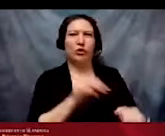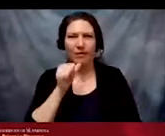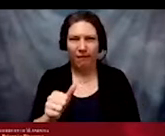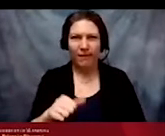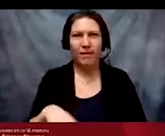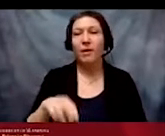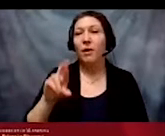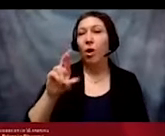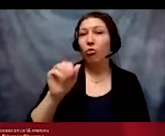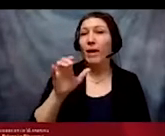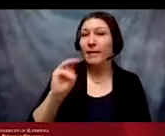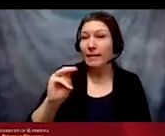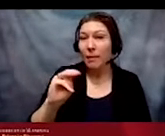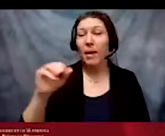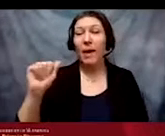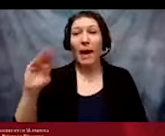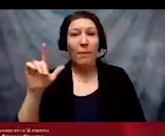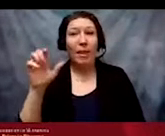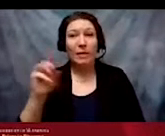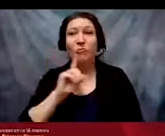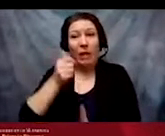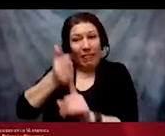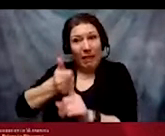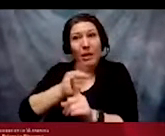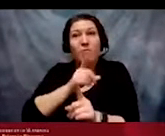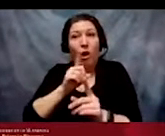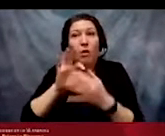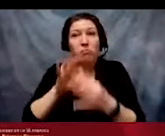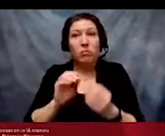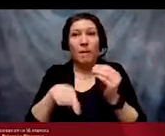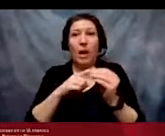about power and oppression in systems.